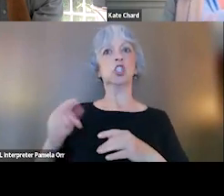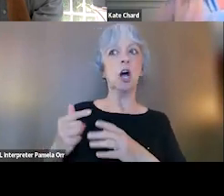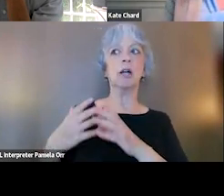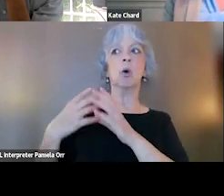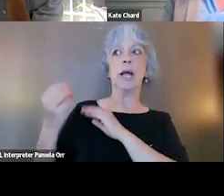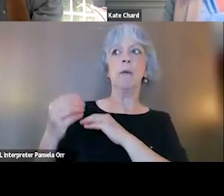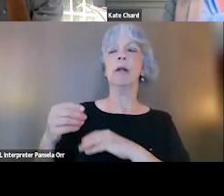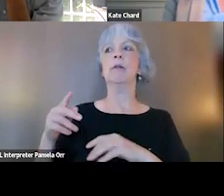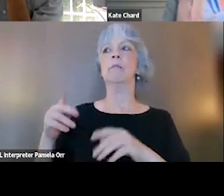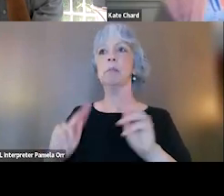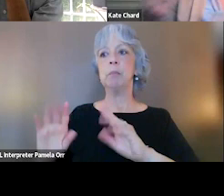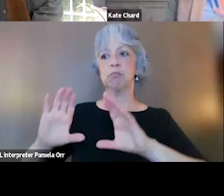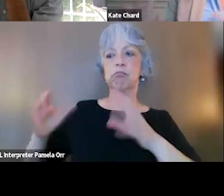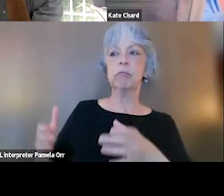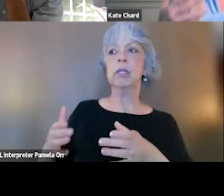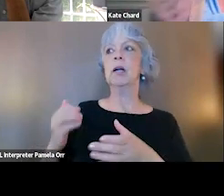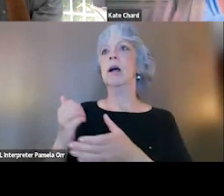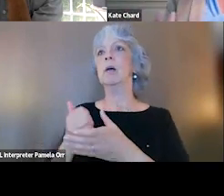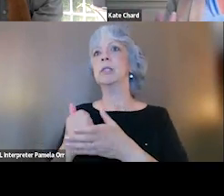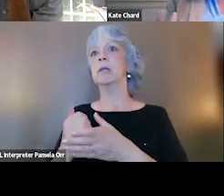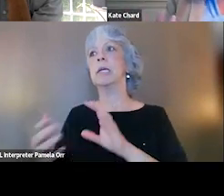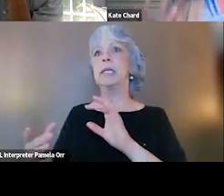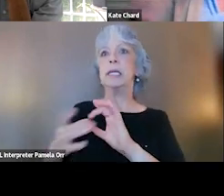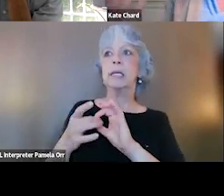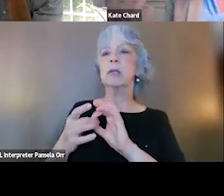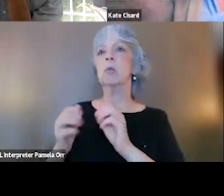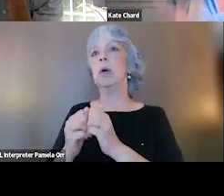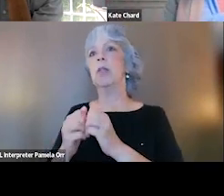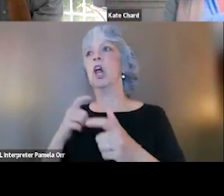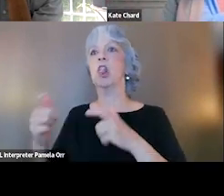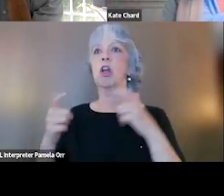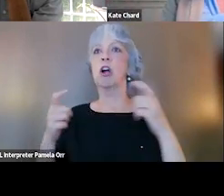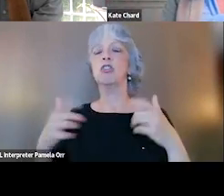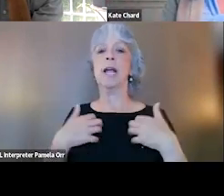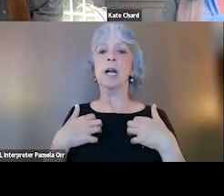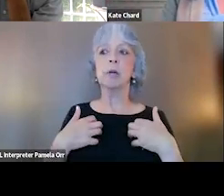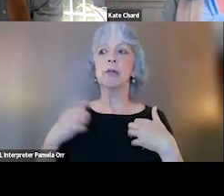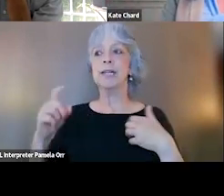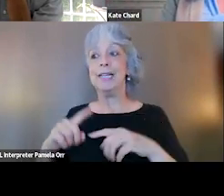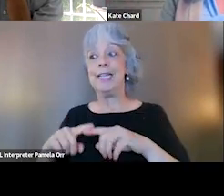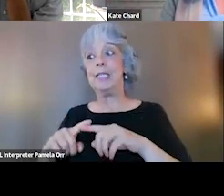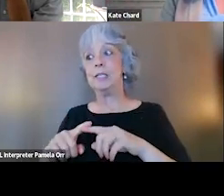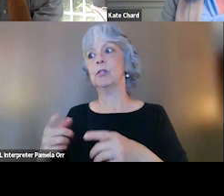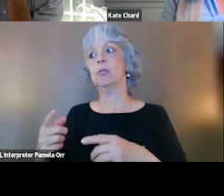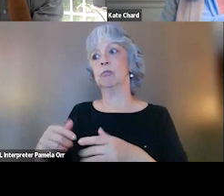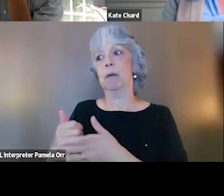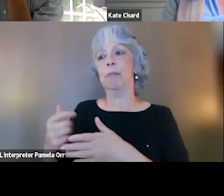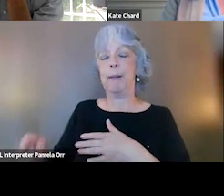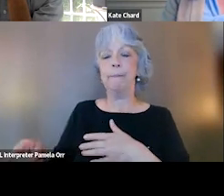Doing equine therapy helps them get in contact with a larger animal that tends to need them and rely upon them. But again, none of these have been found